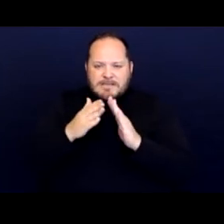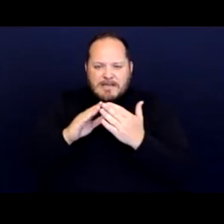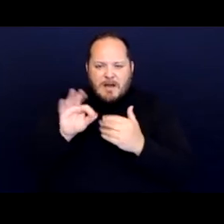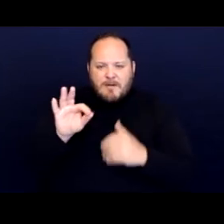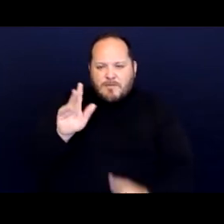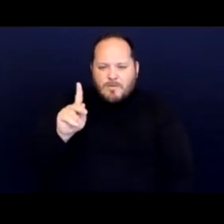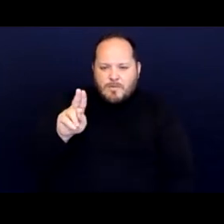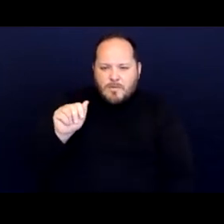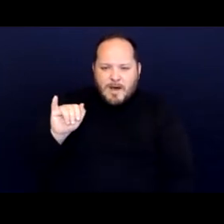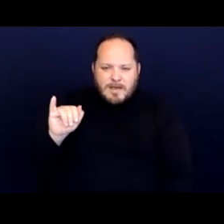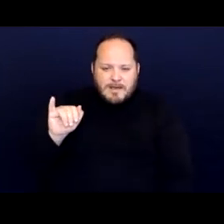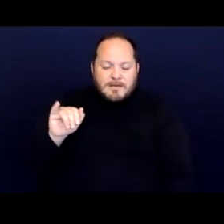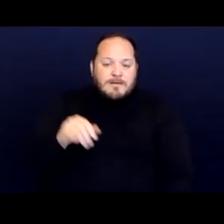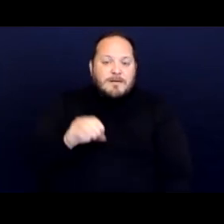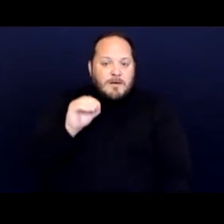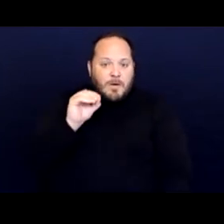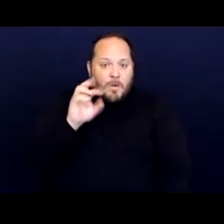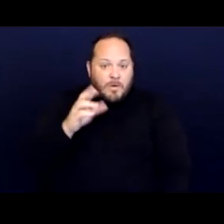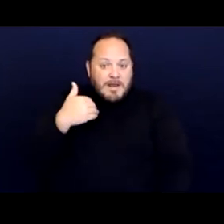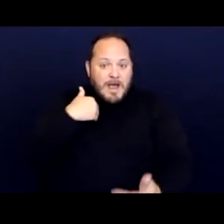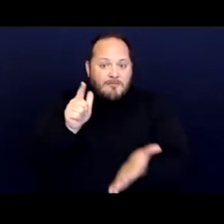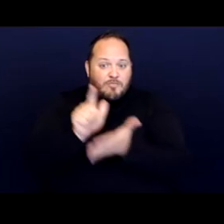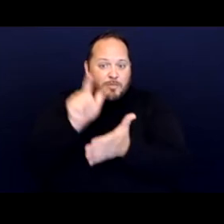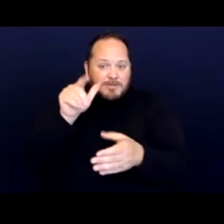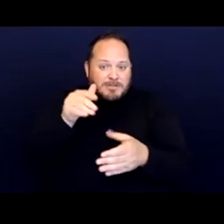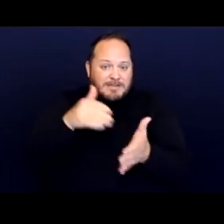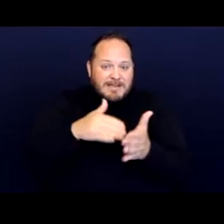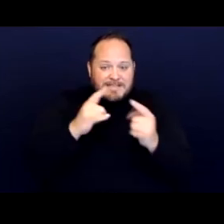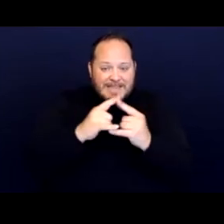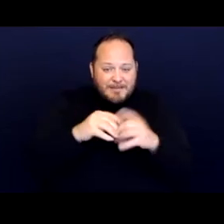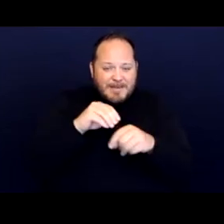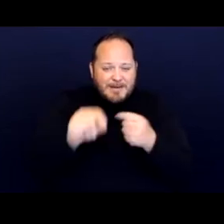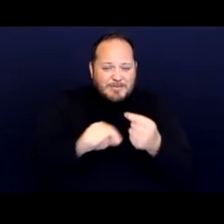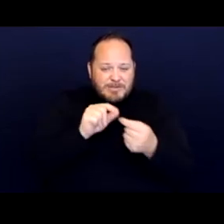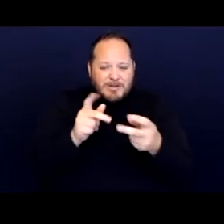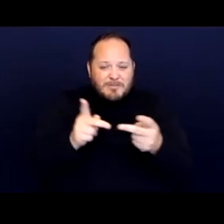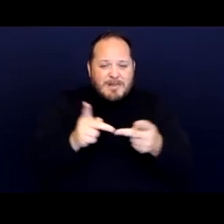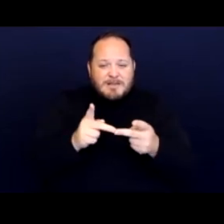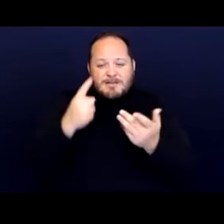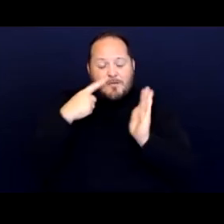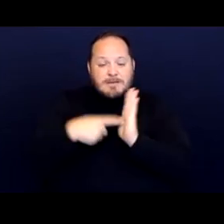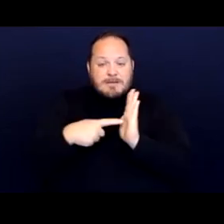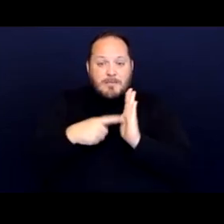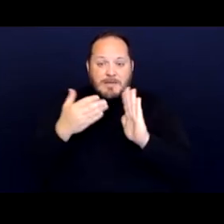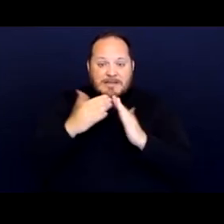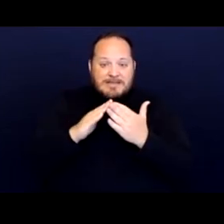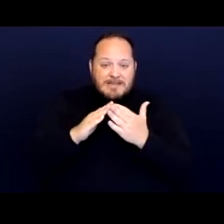or to have prohibitions against camping in a particular place. So maybe the city, can't say you can't camp at all within the city limits,